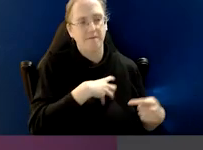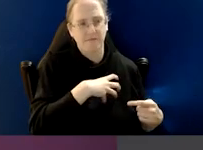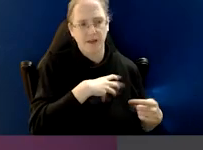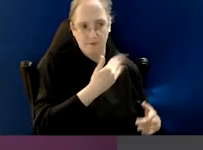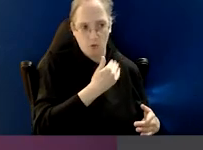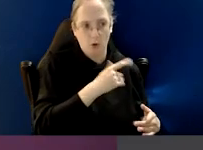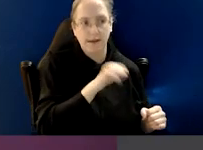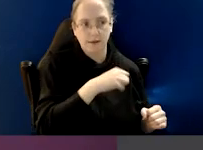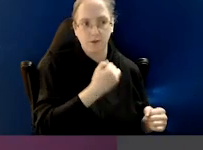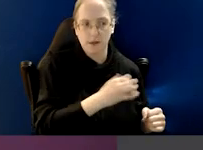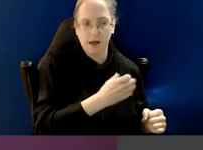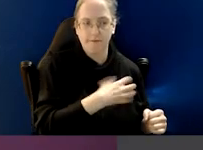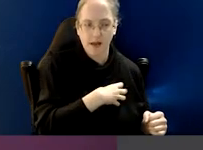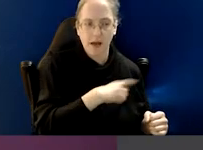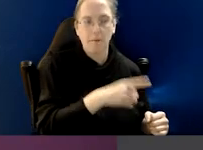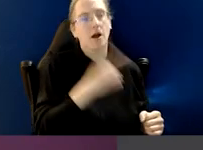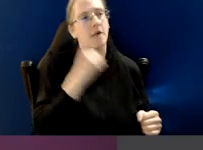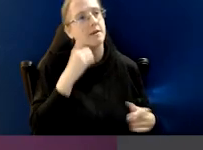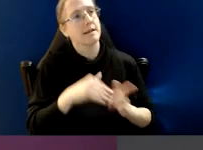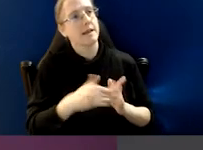'Cause I think that fear is still there, but I think there is more